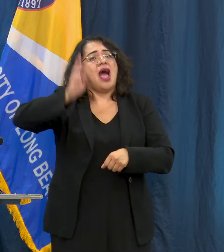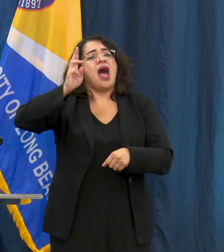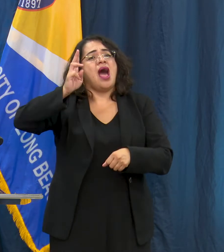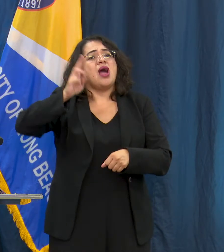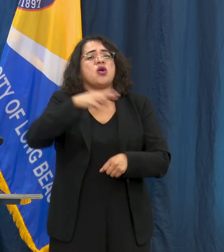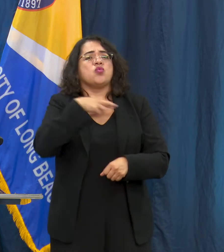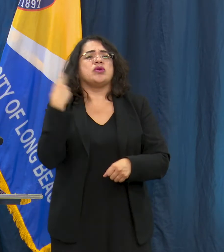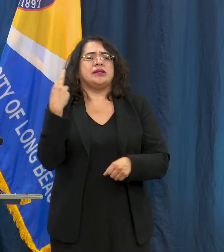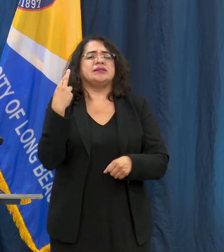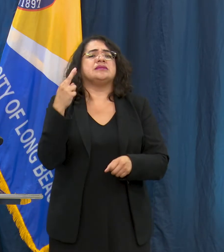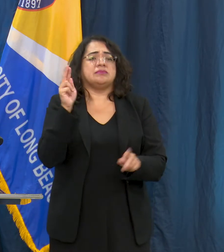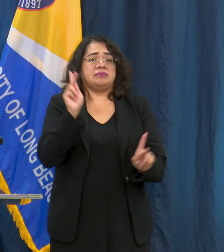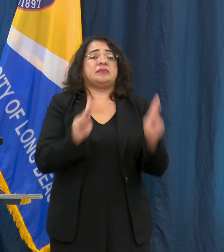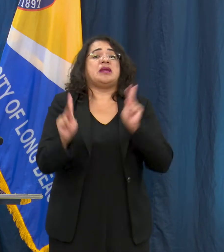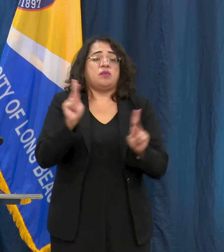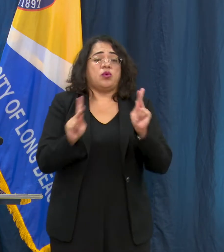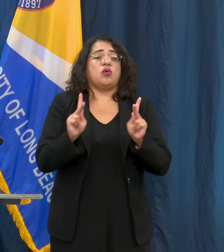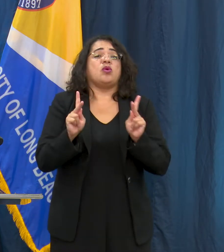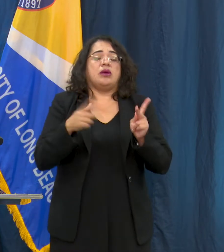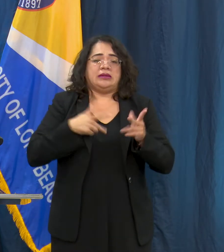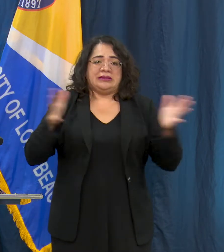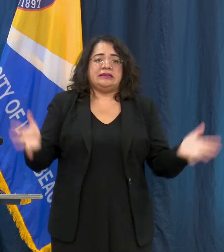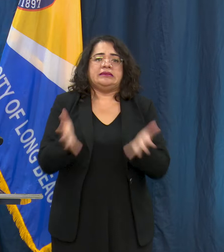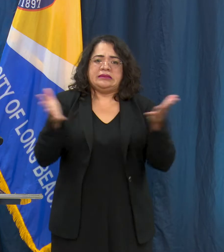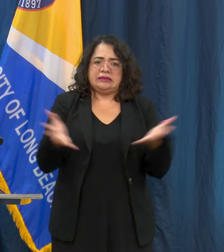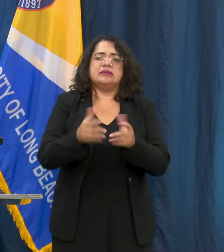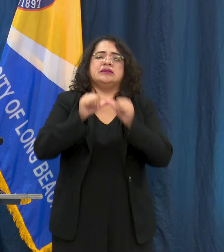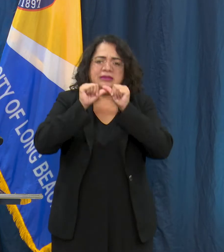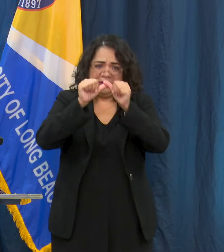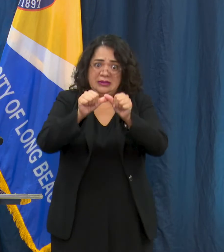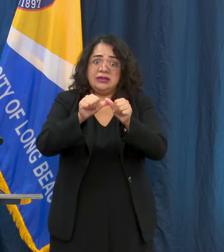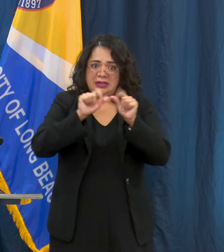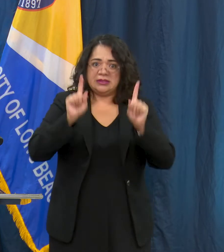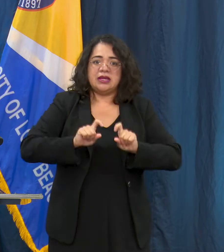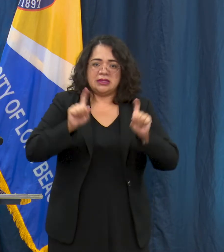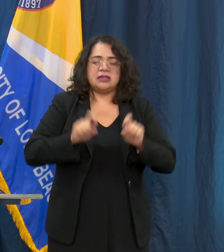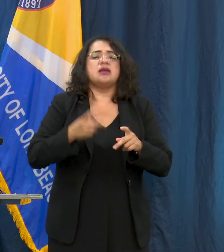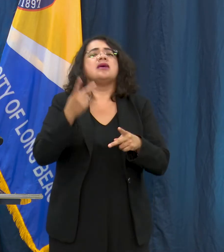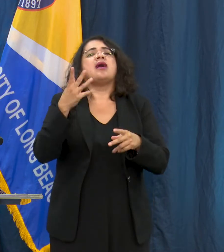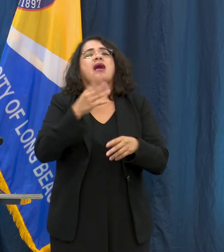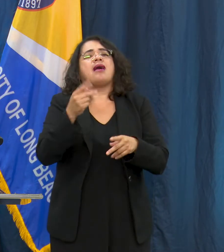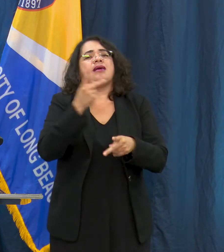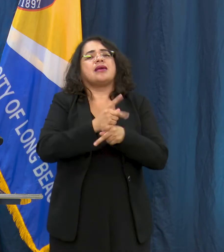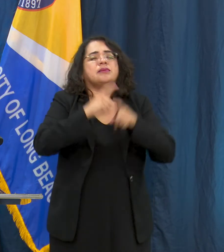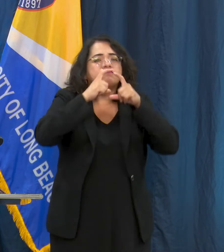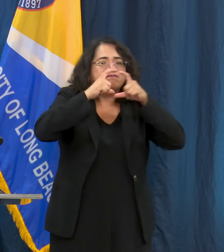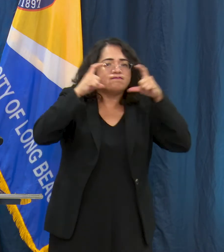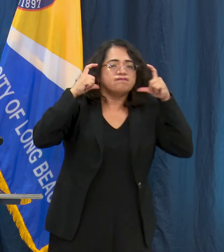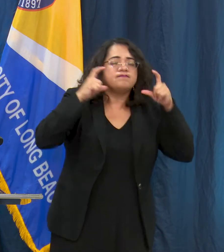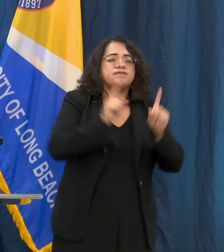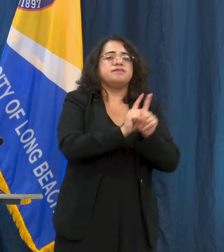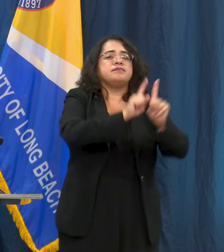do encourage businesses to be vigilant about their employees wearing face coverings, maintaining your physical distancing, and staying home when they are